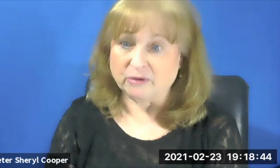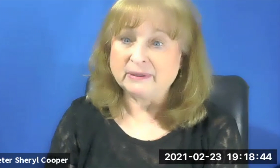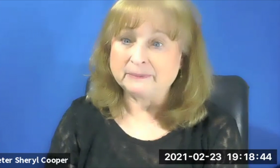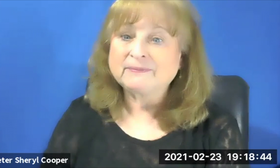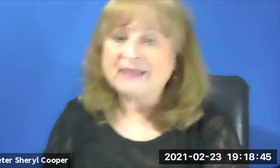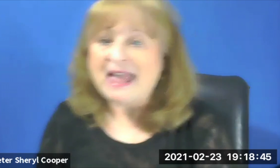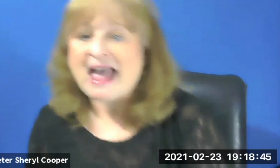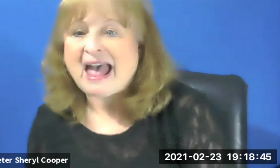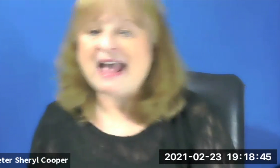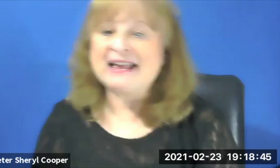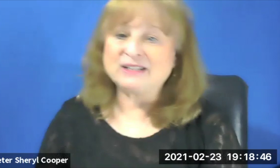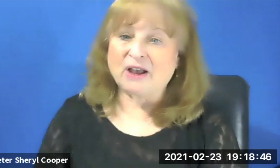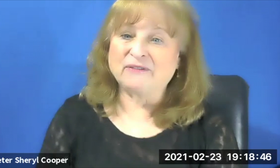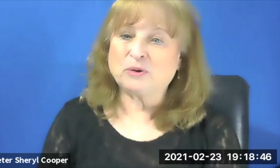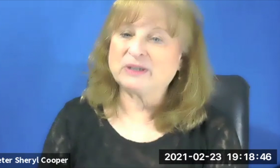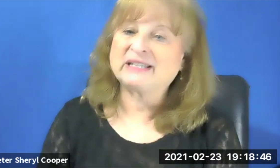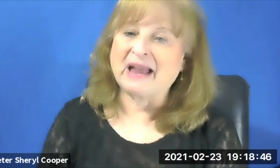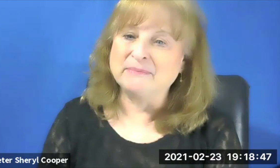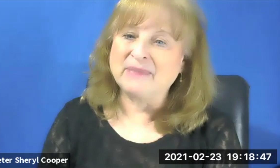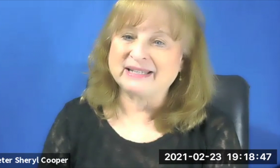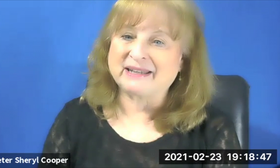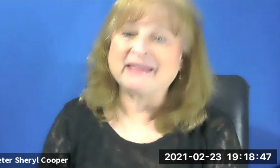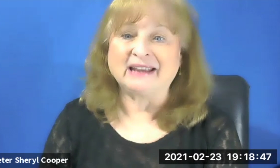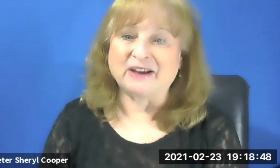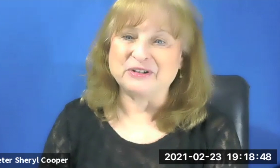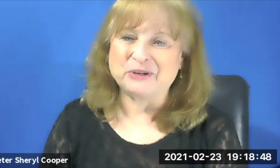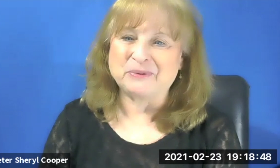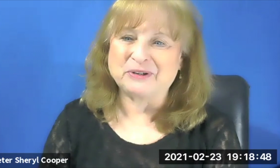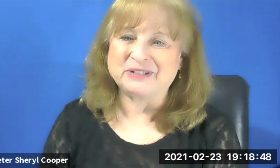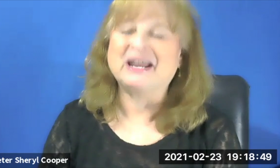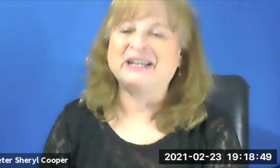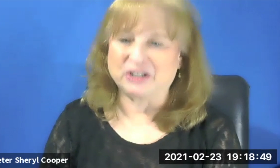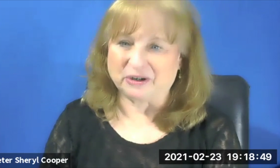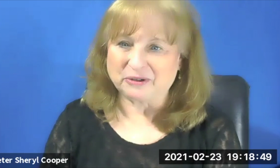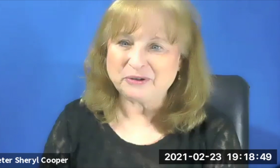. And of course I must thank our interpreter tonight, S